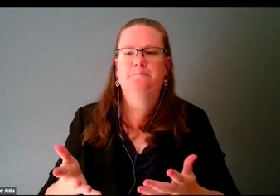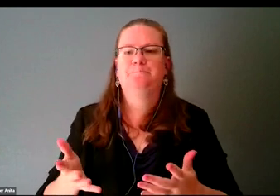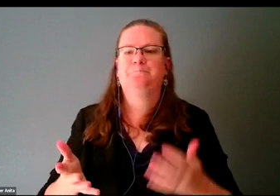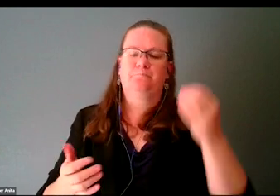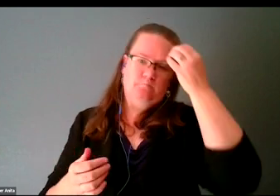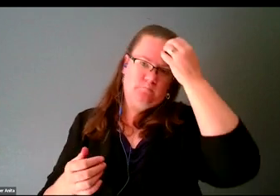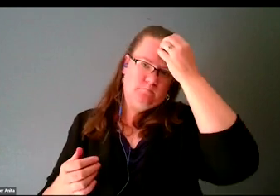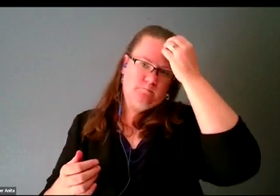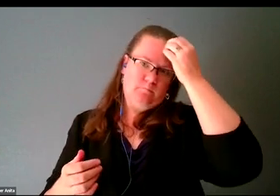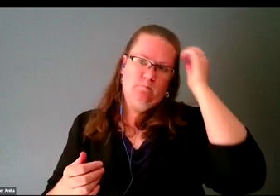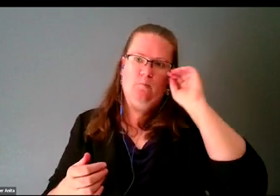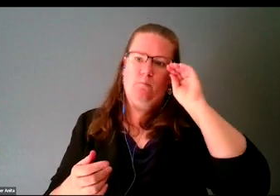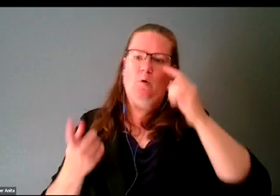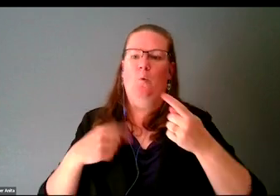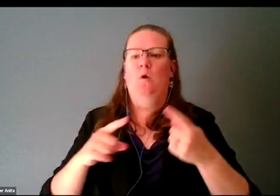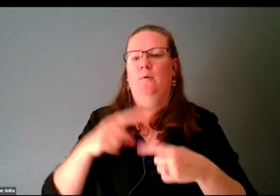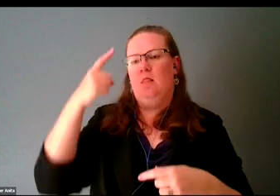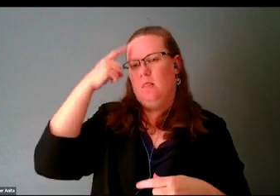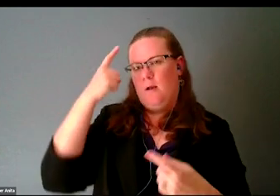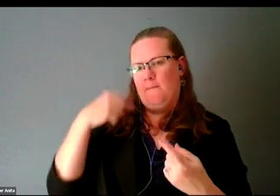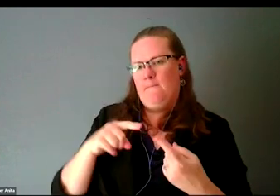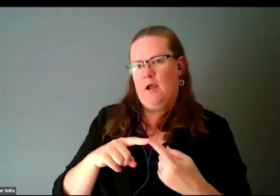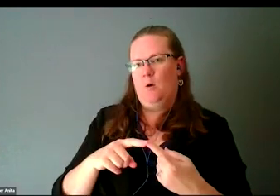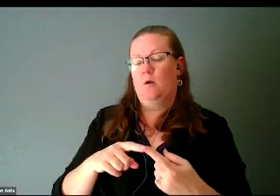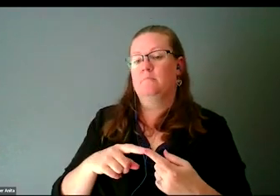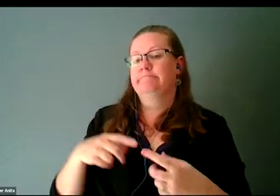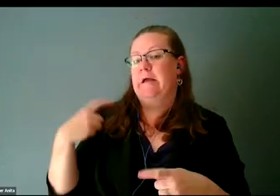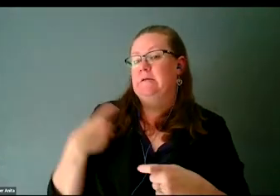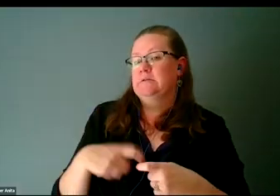When we think of Hispanic culture, we think of the food.